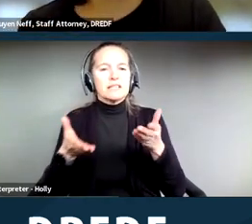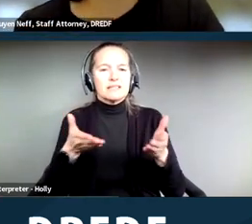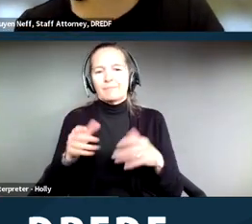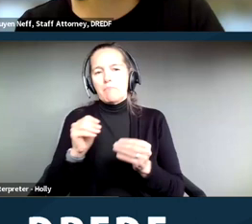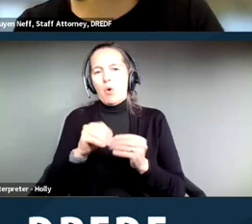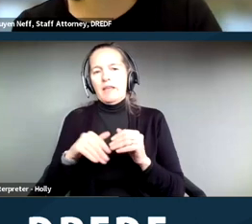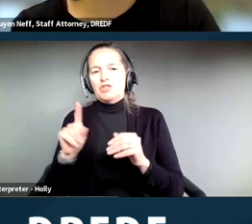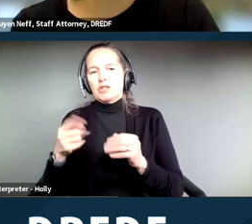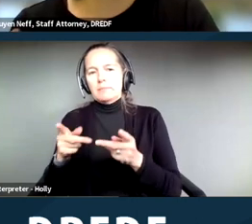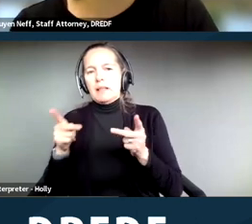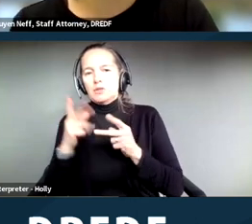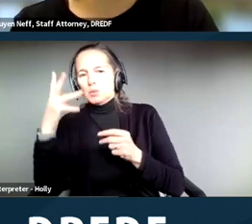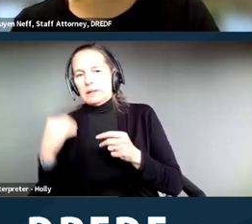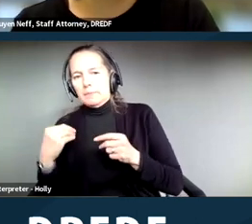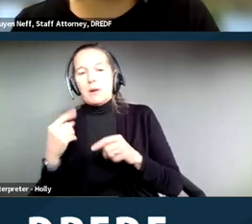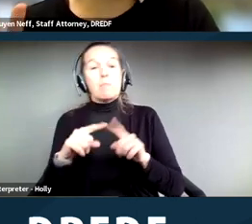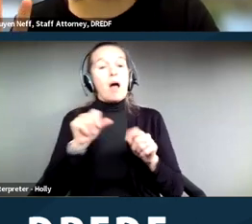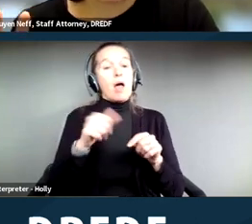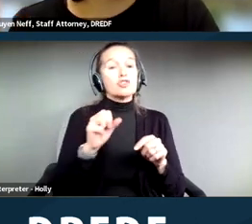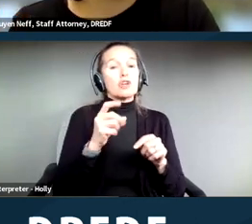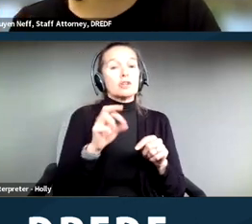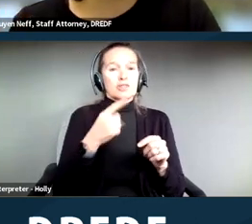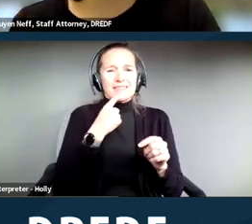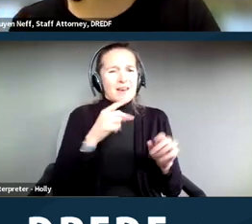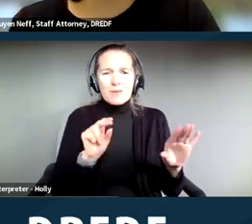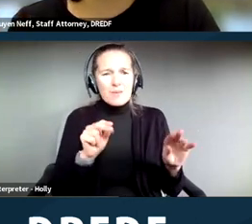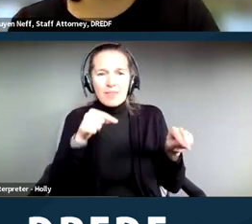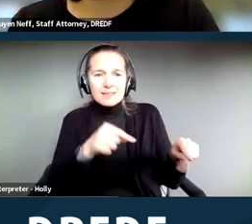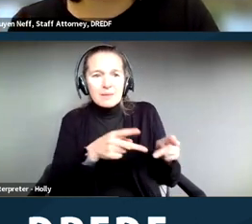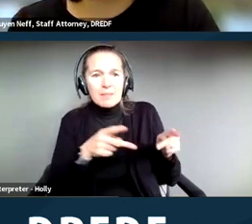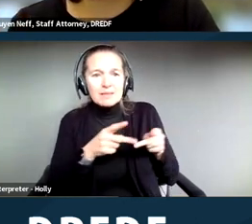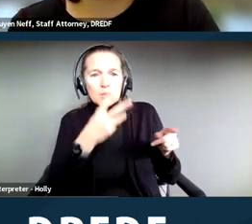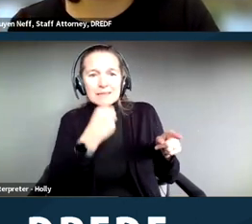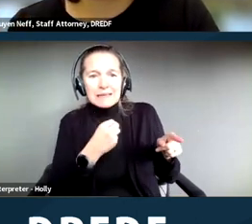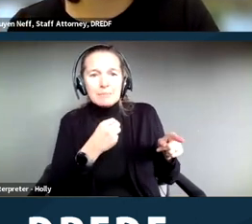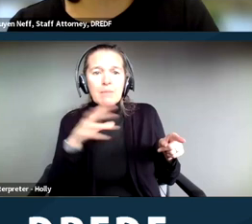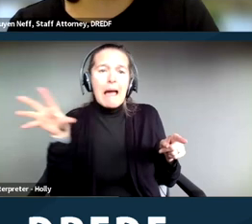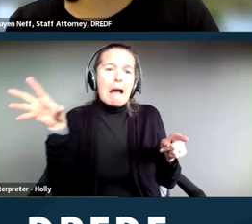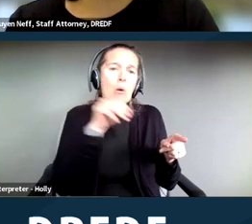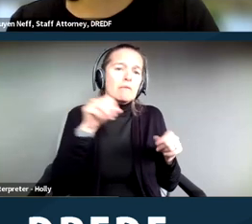there's some shelter that are like this is a place to sleep, to be out of the elements for a night.